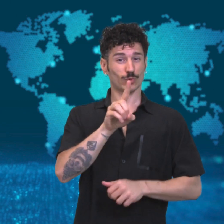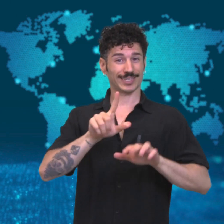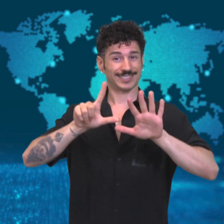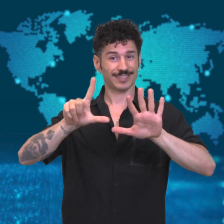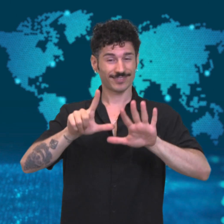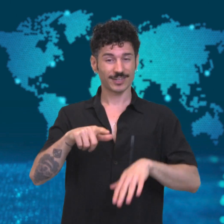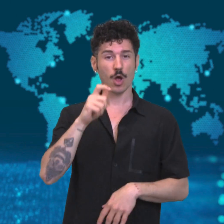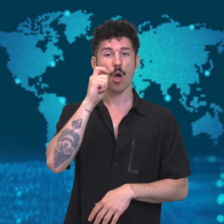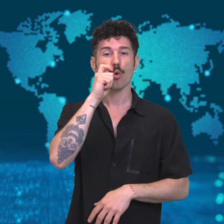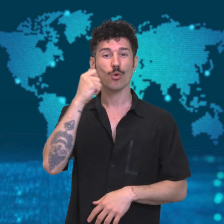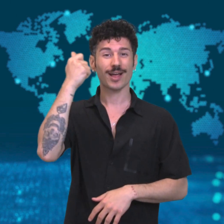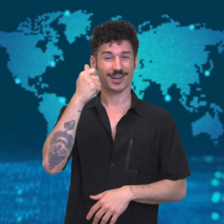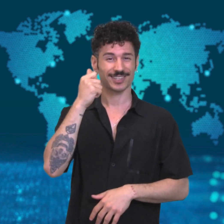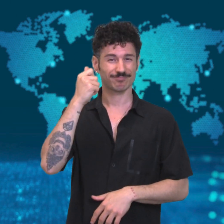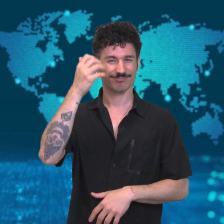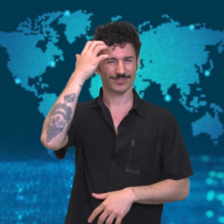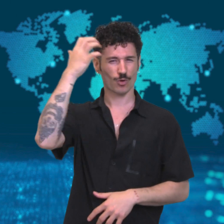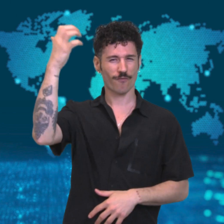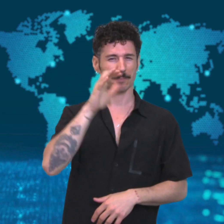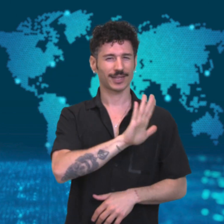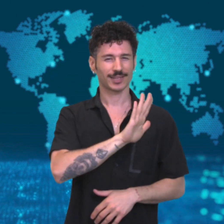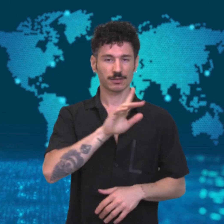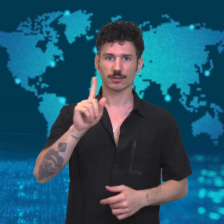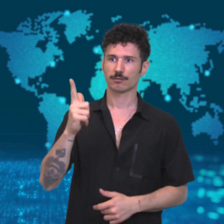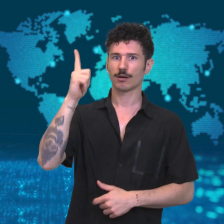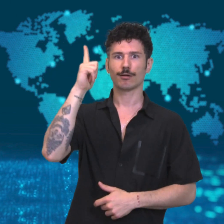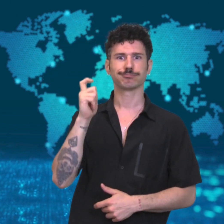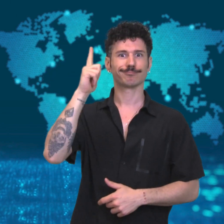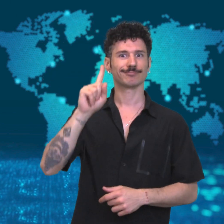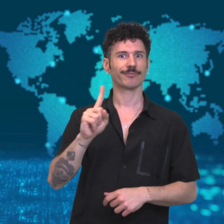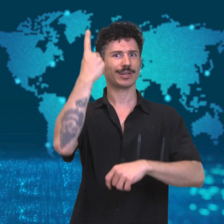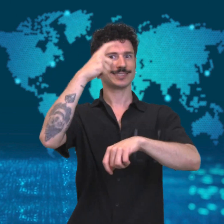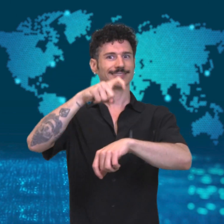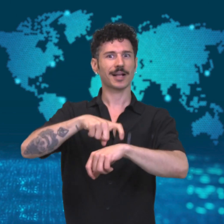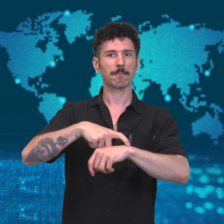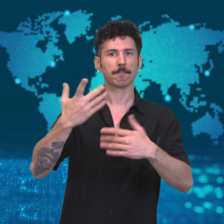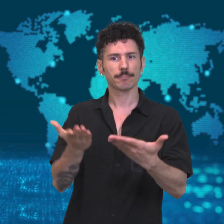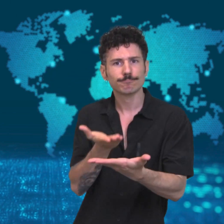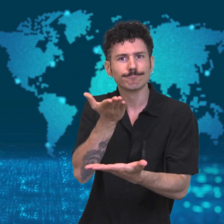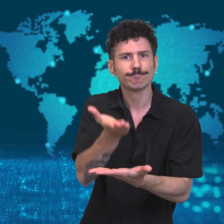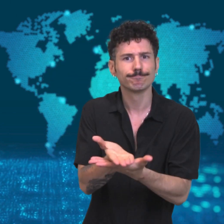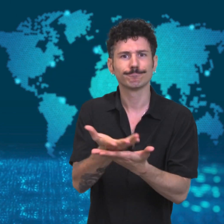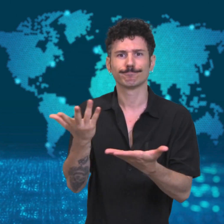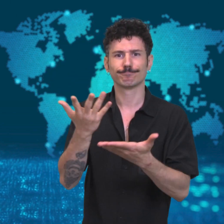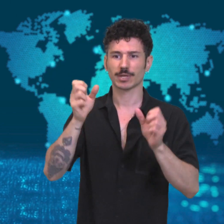time established legal applications for gender